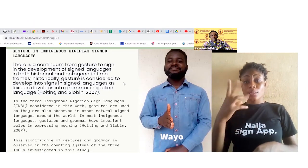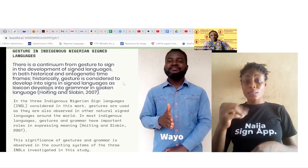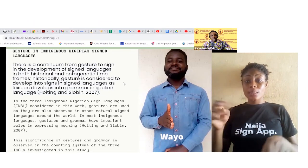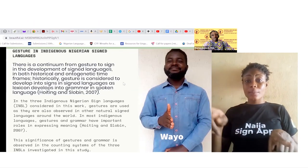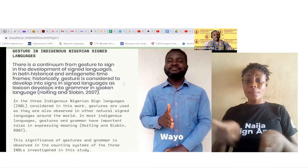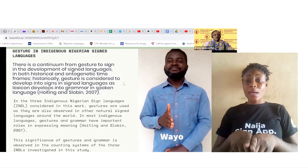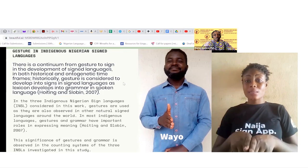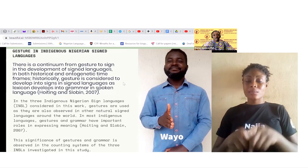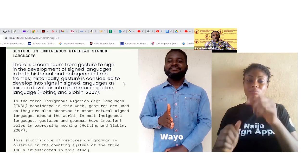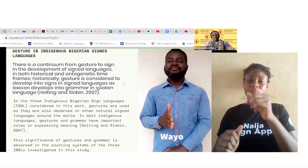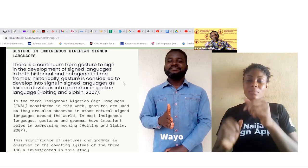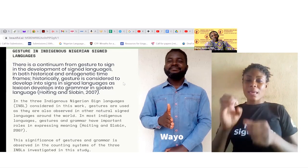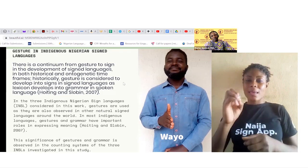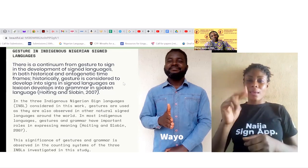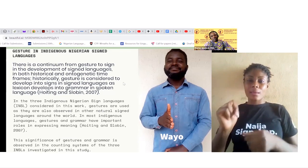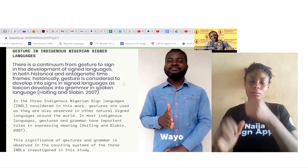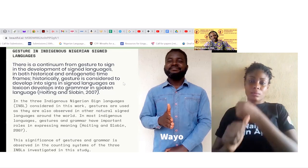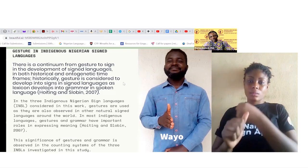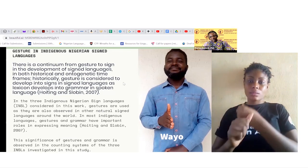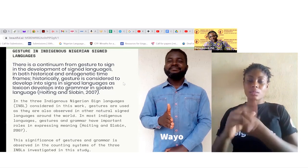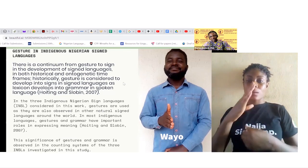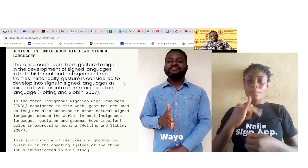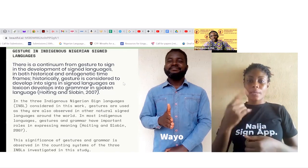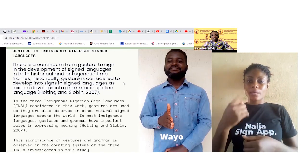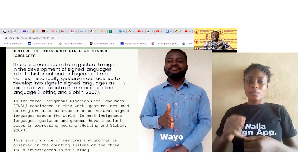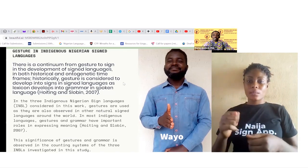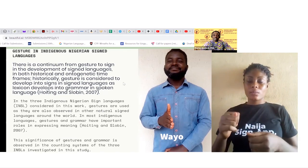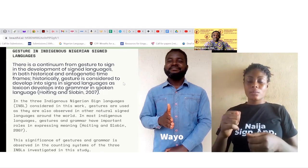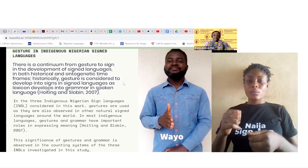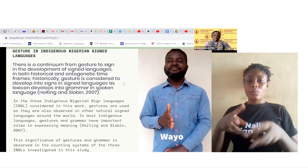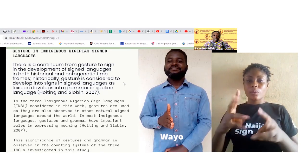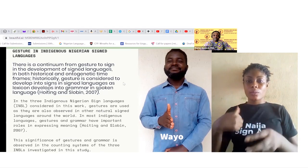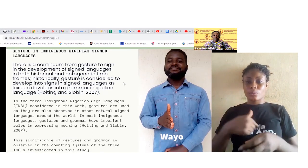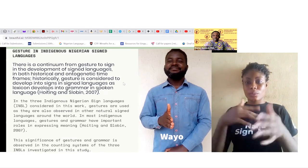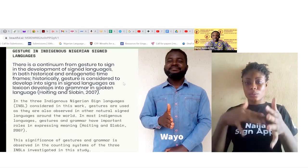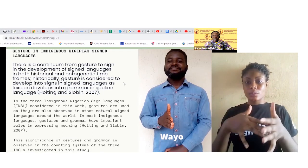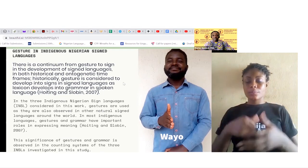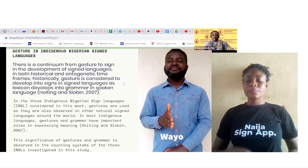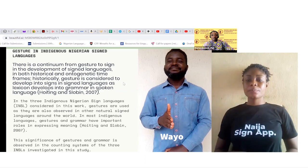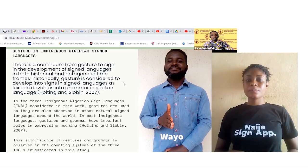Alright let us look at gestures in indigenous Nigerian Sign Languages and